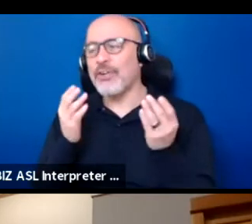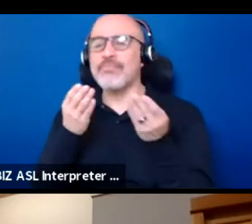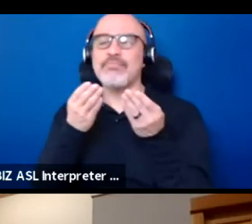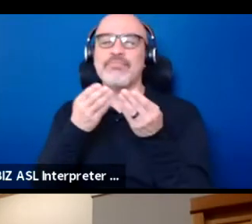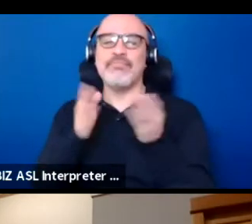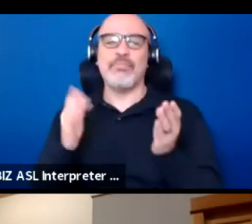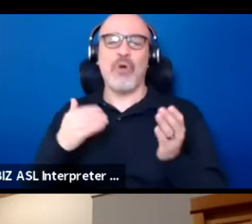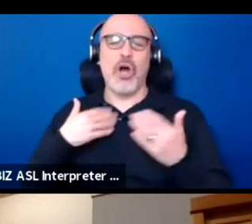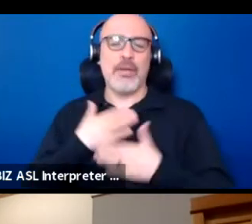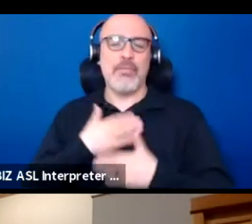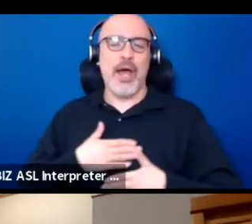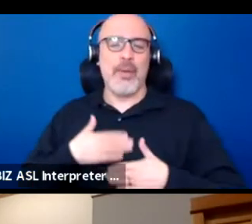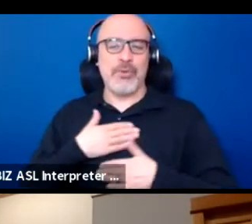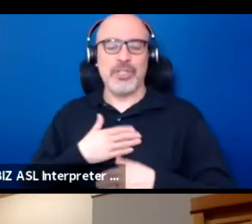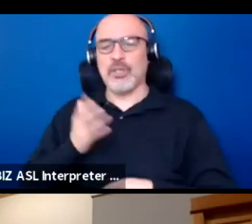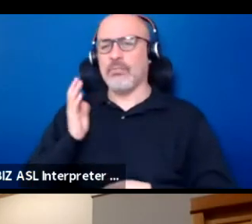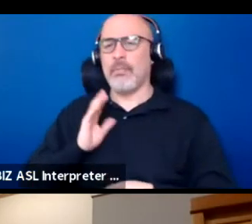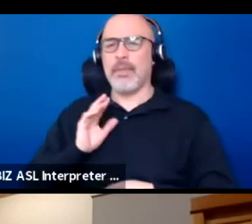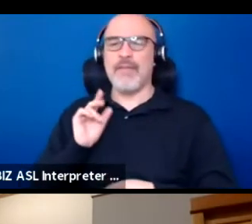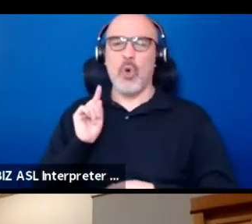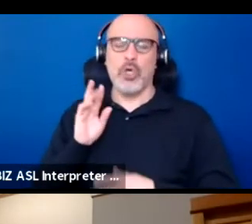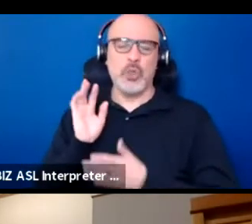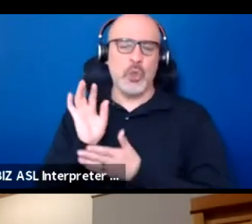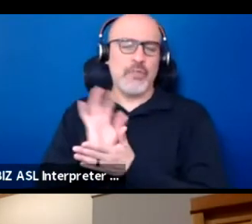I was TV and movie growing up as a kid